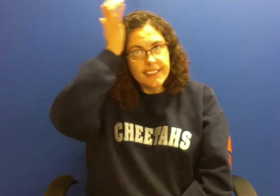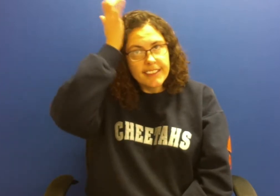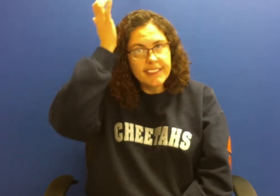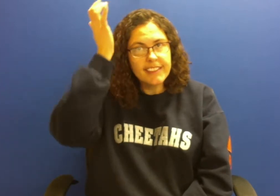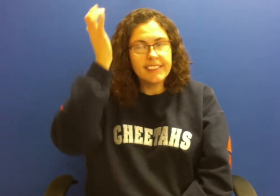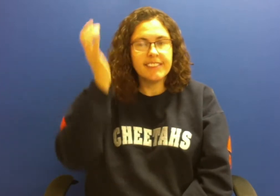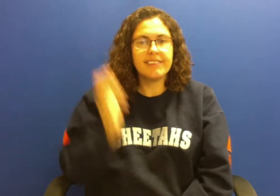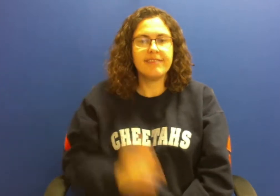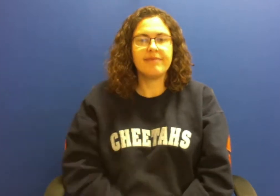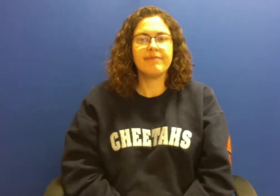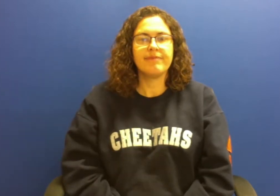lettuce